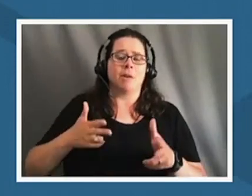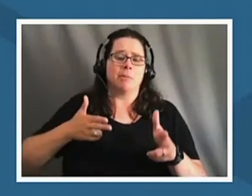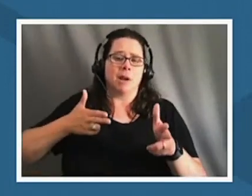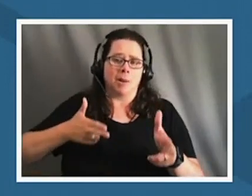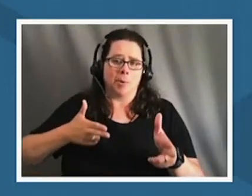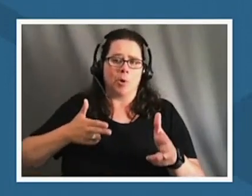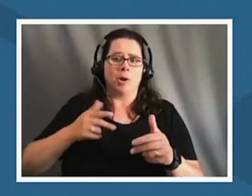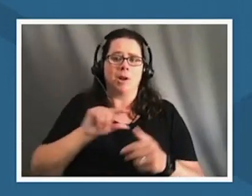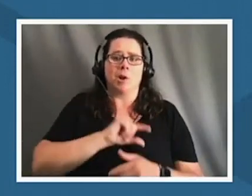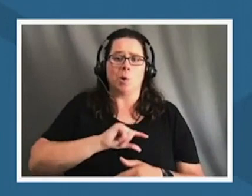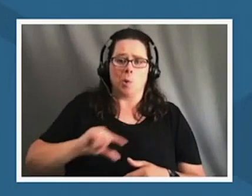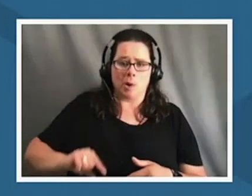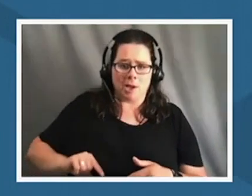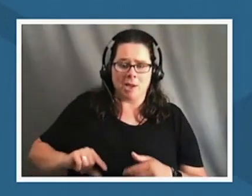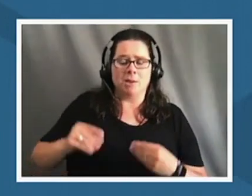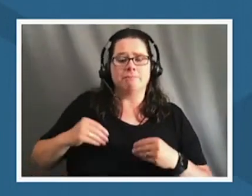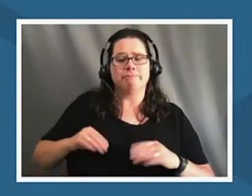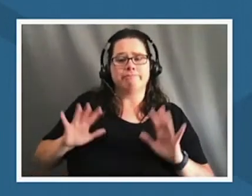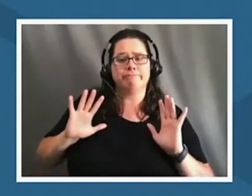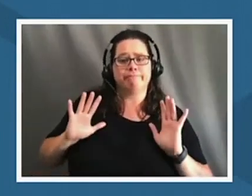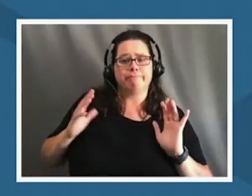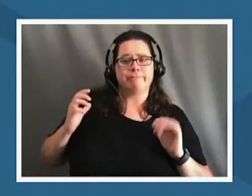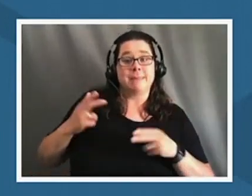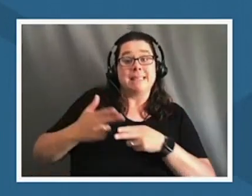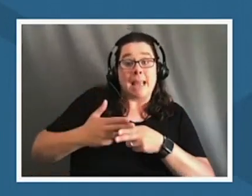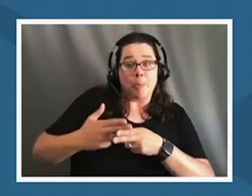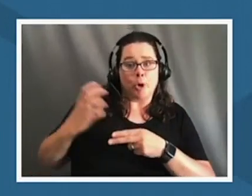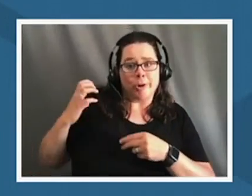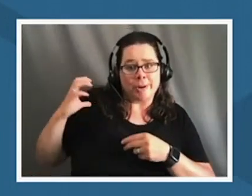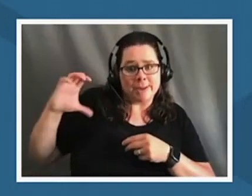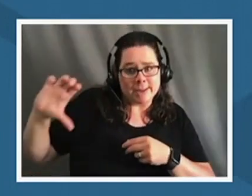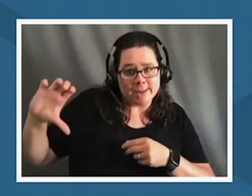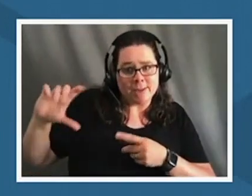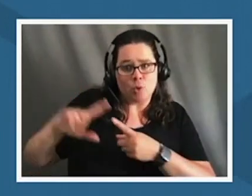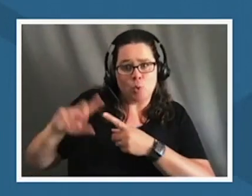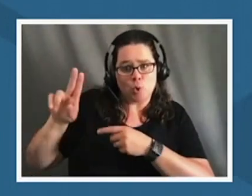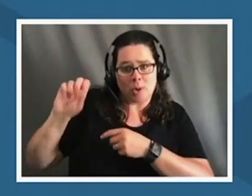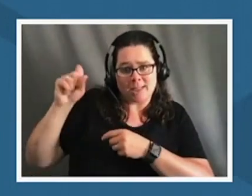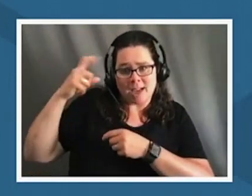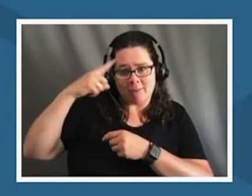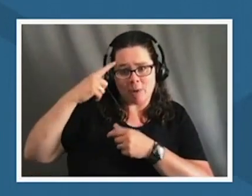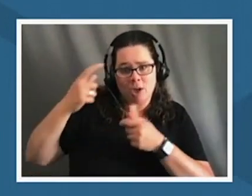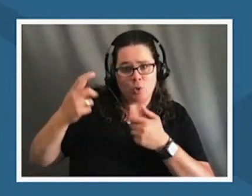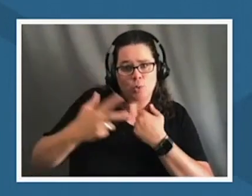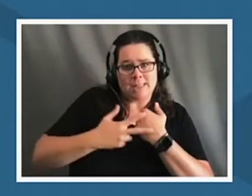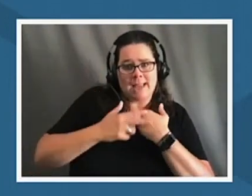temporarily yielded authority to the u.s government to save her people